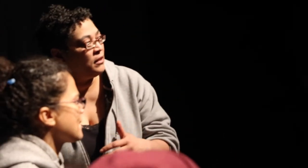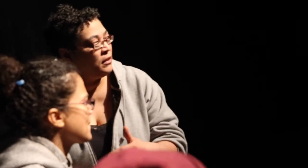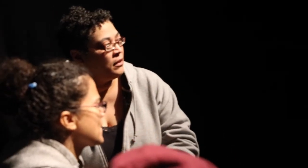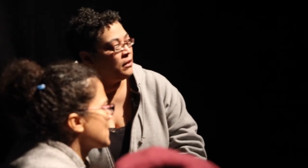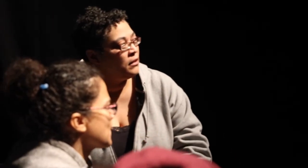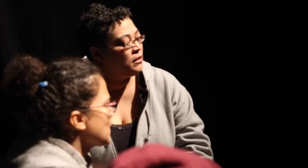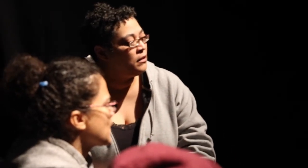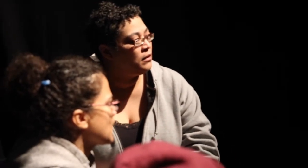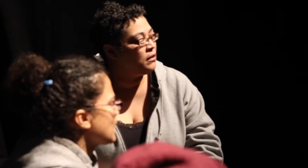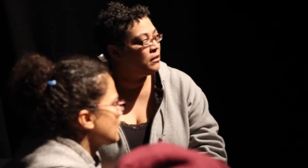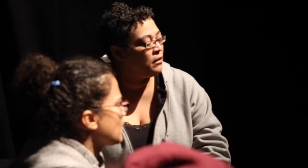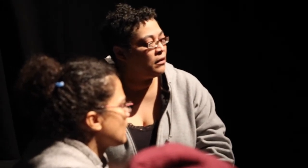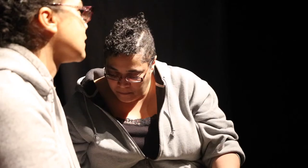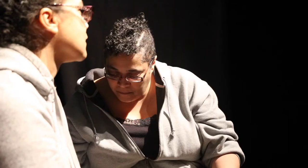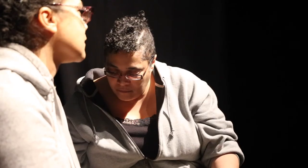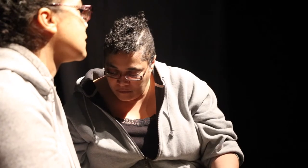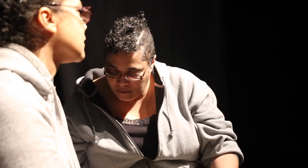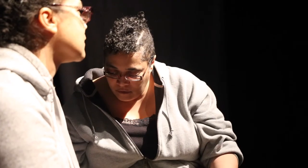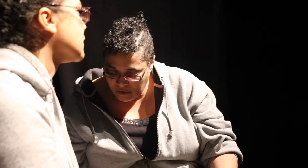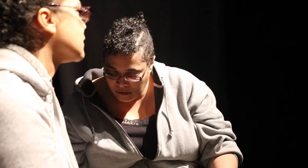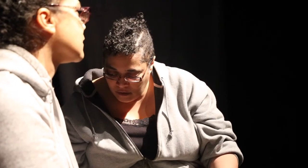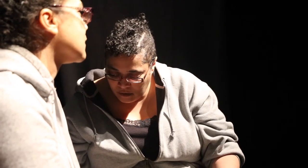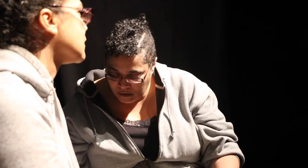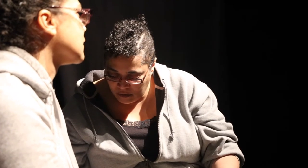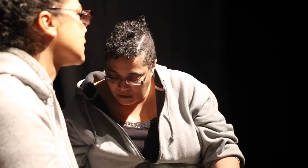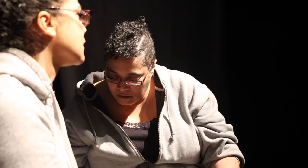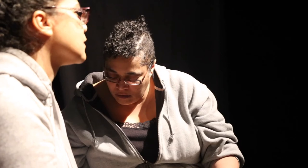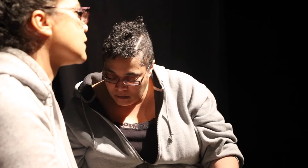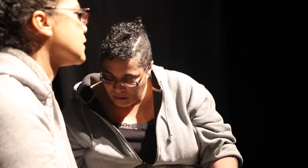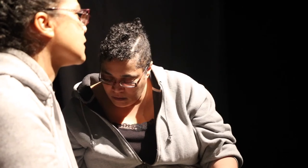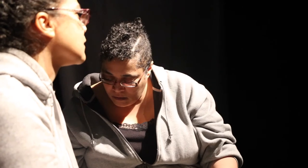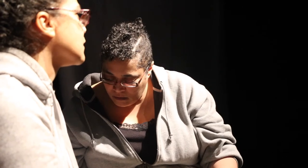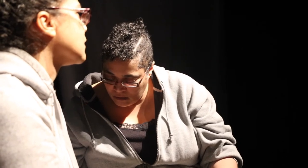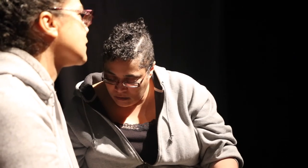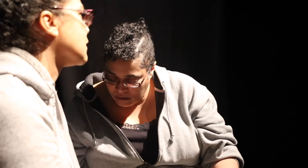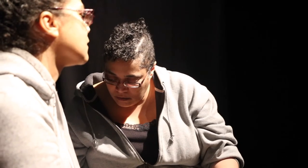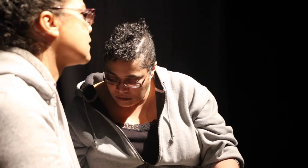But it gave us a taste of that, yeah. I see the journey towards trying to reach